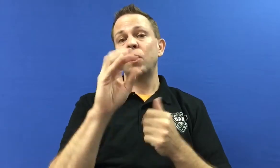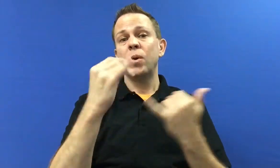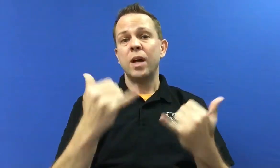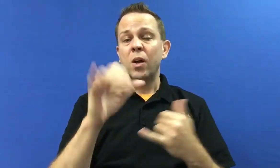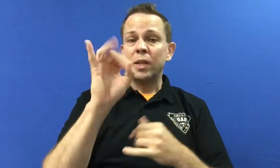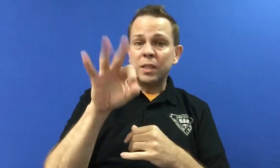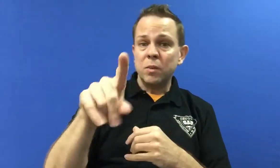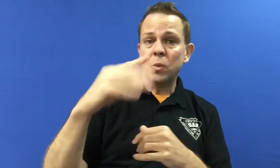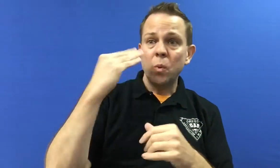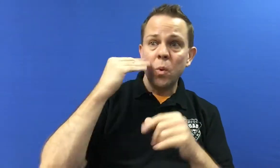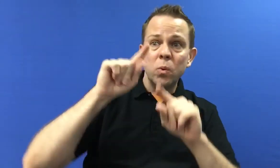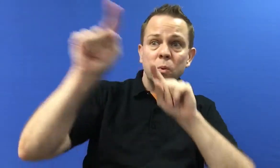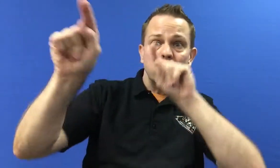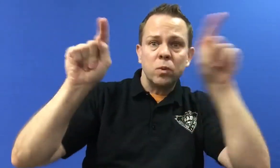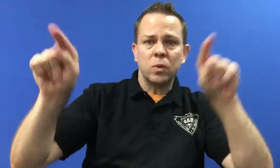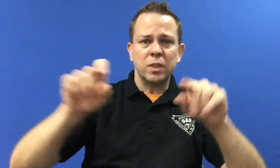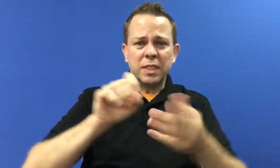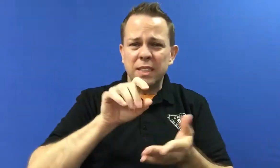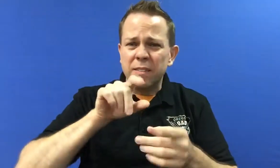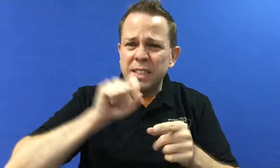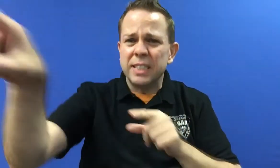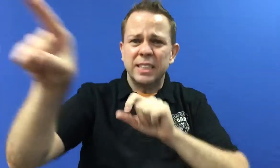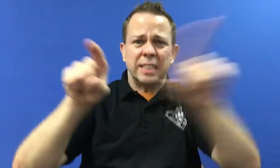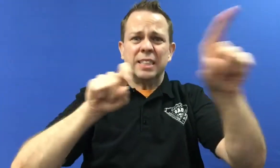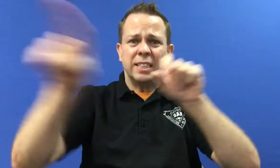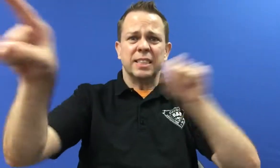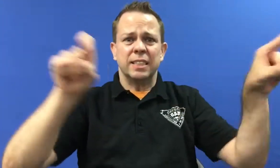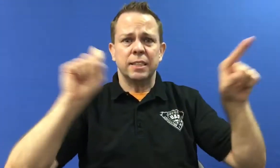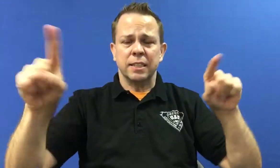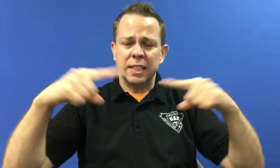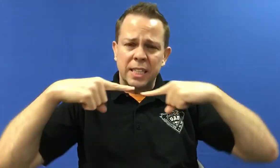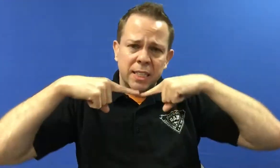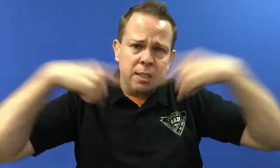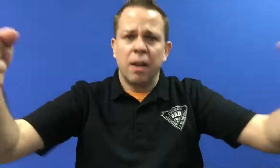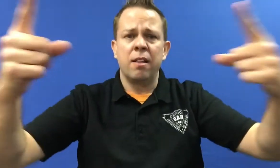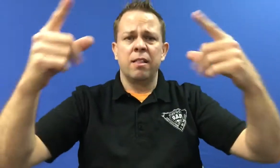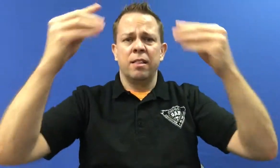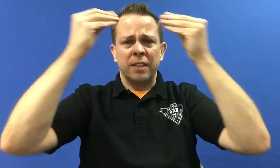So now if you know anyone, send them a message, an email,